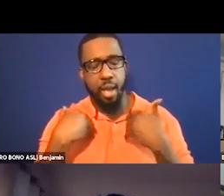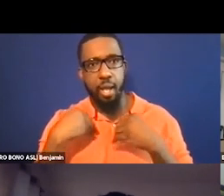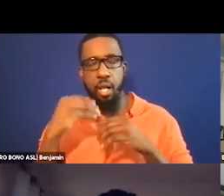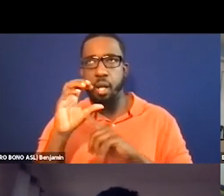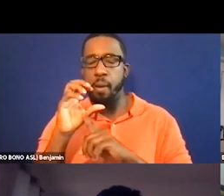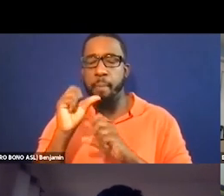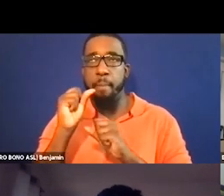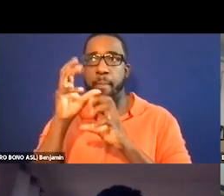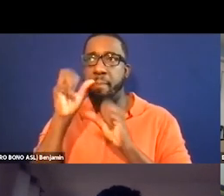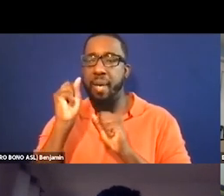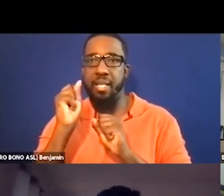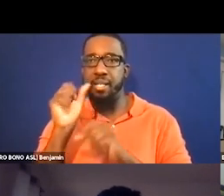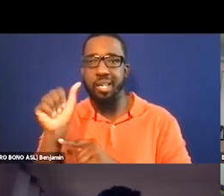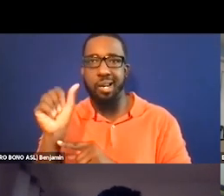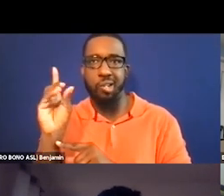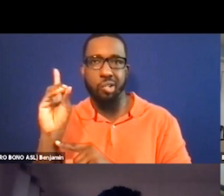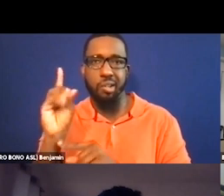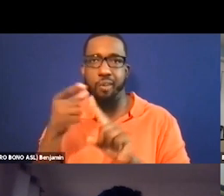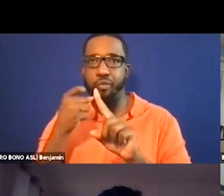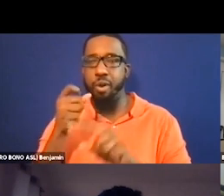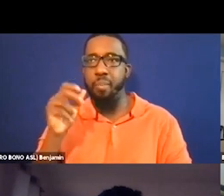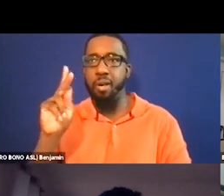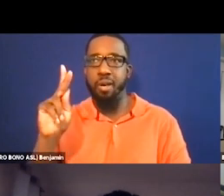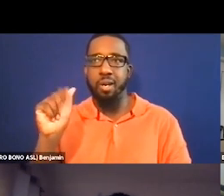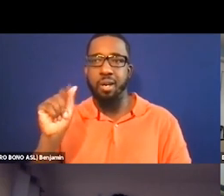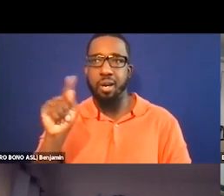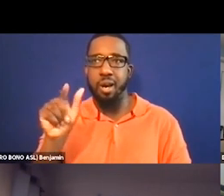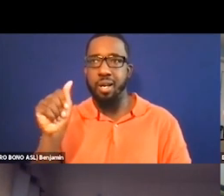from Khazakhstan and the whole film was this one